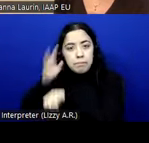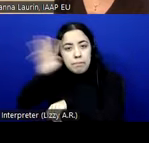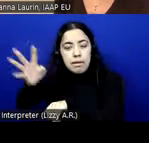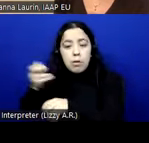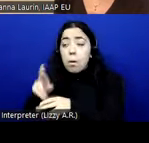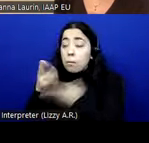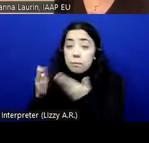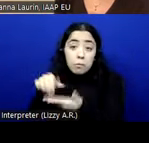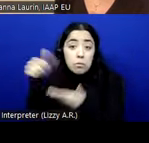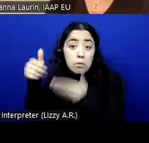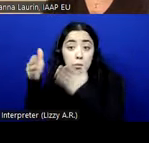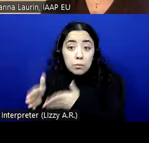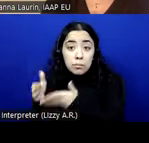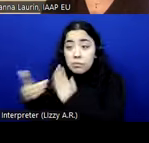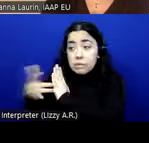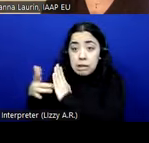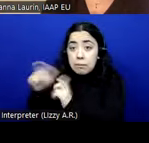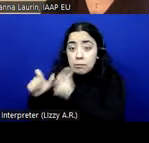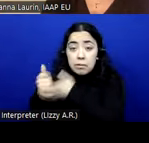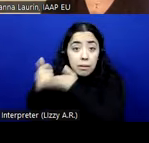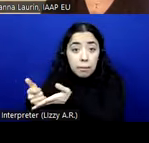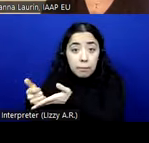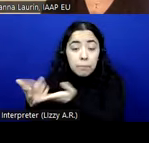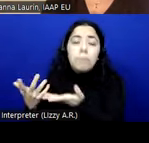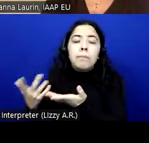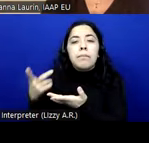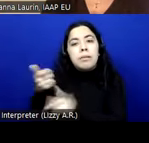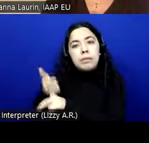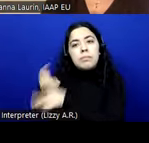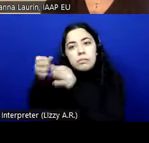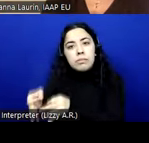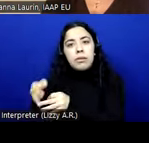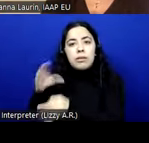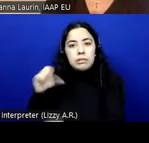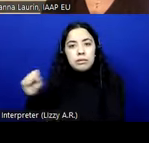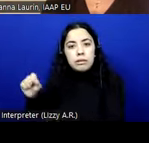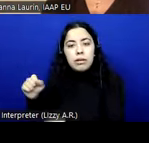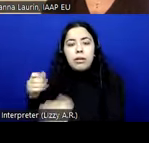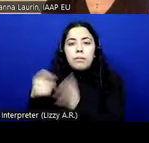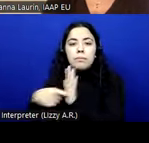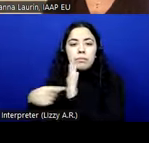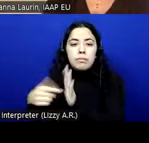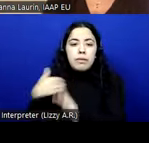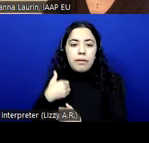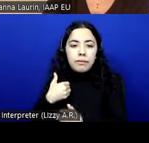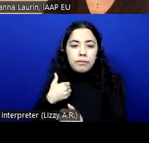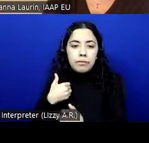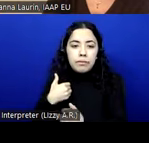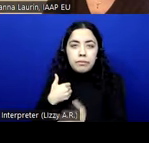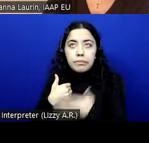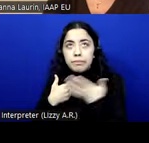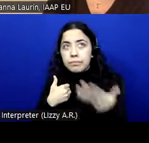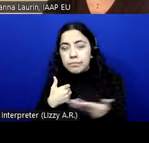the help of some technical people around them in which they might have like blue background,